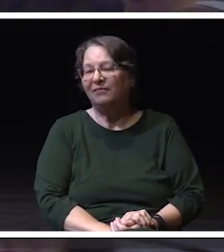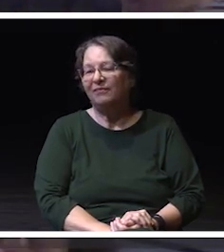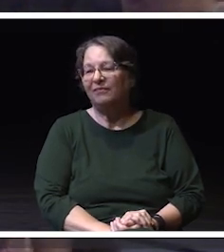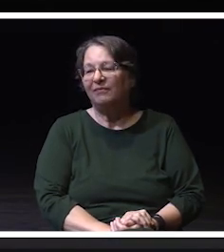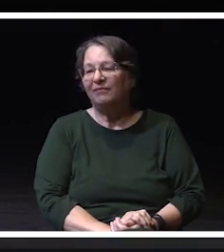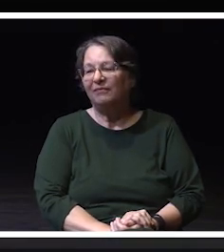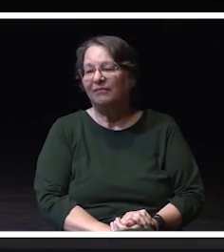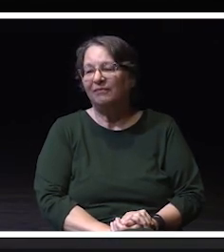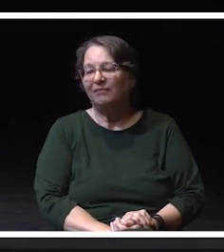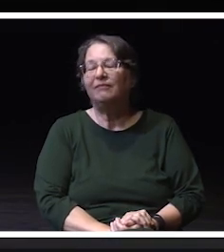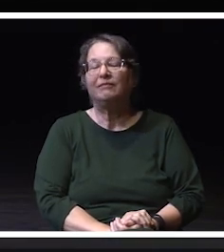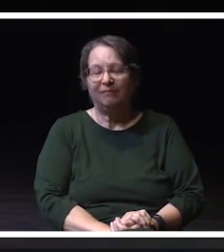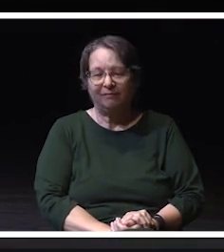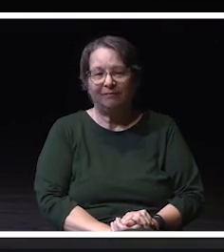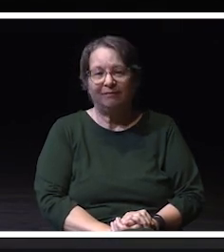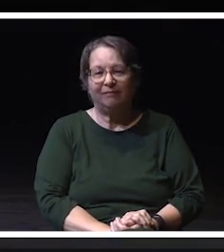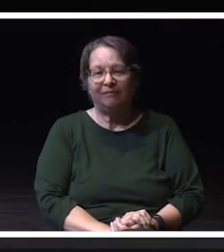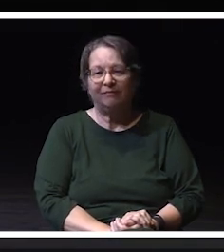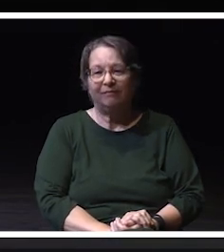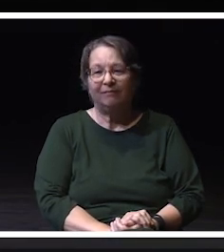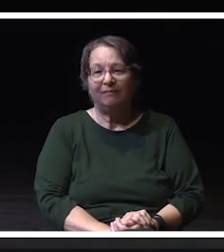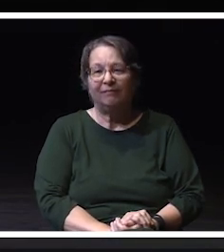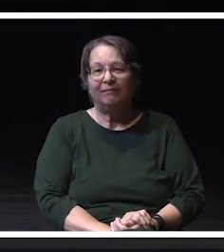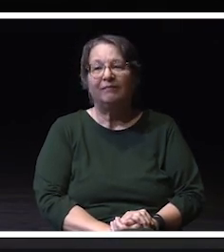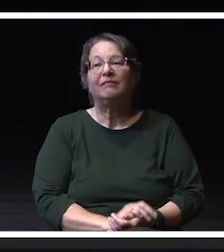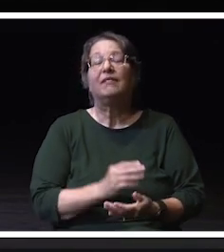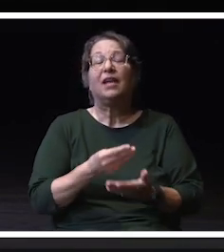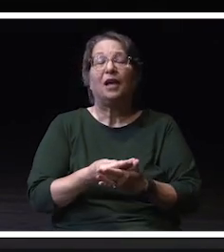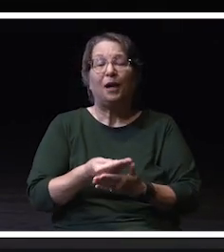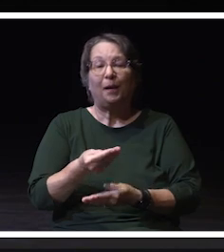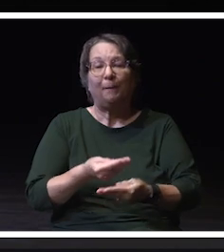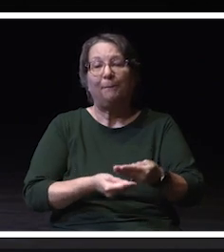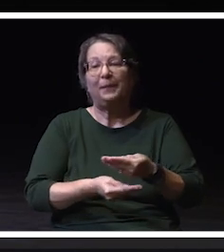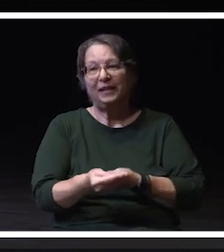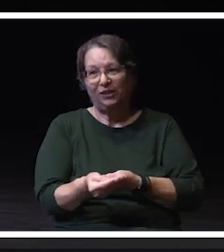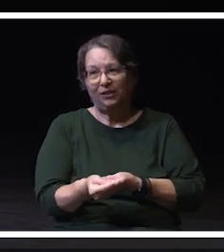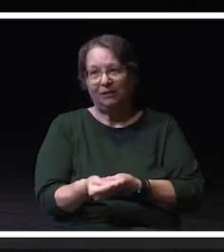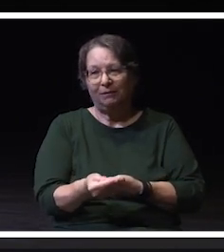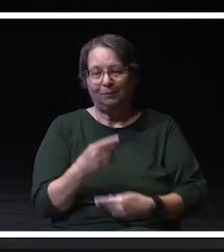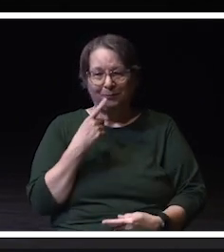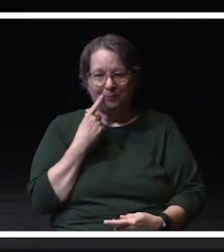Alright. Turning to our budget. I will tell you,